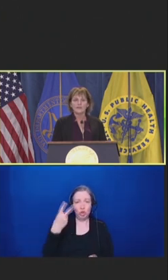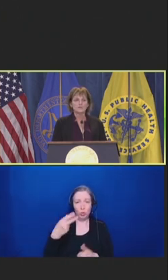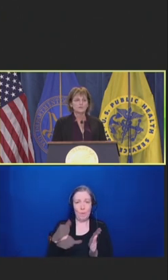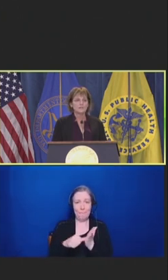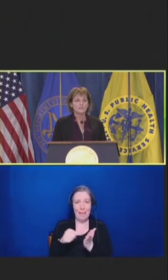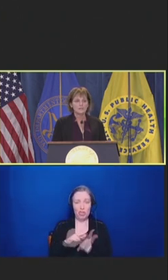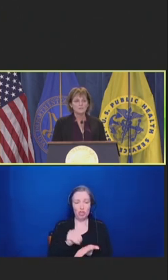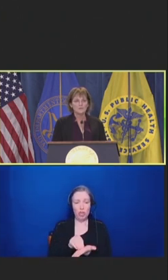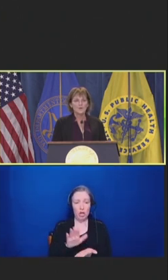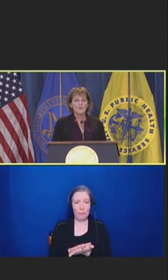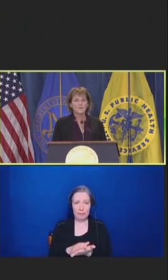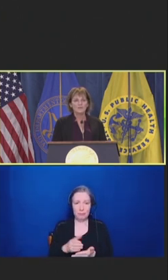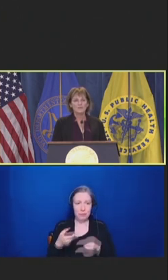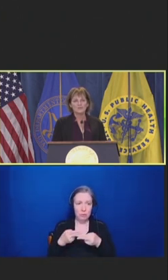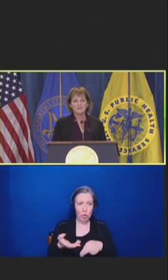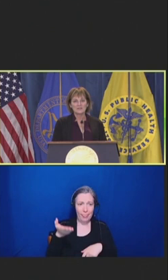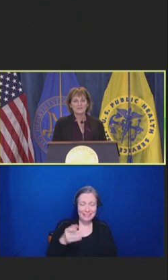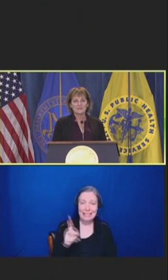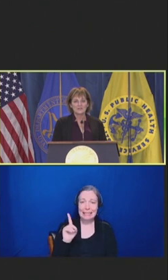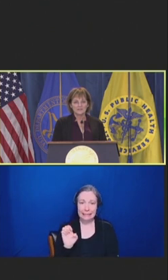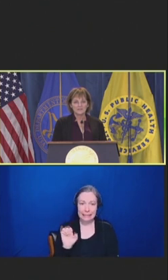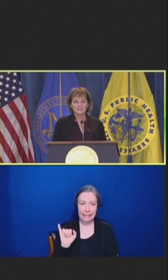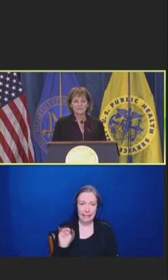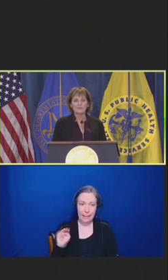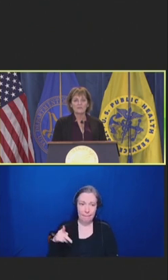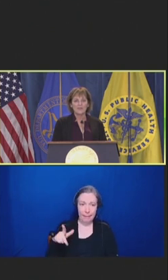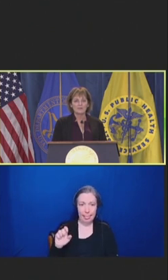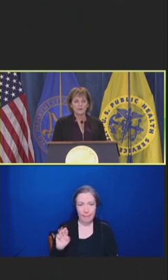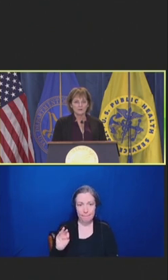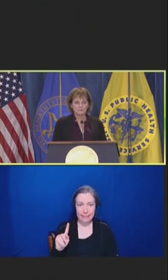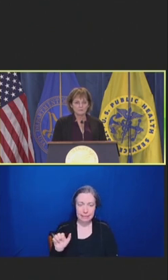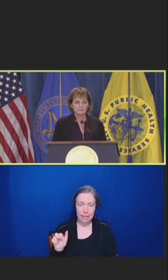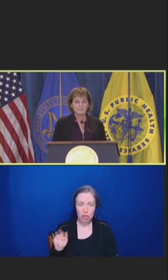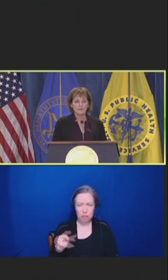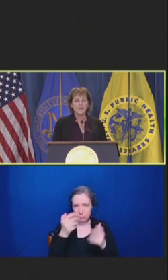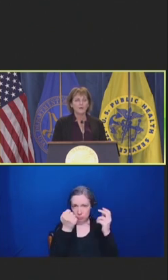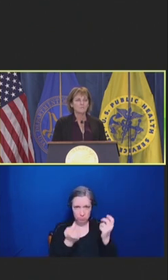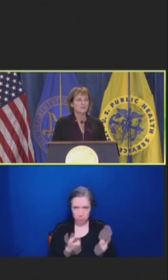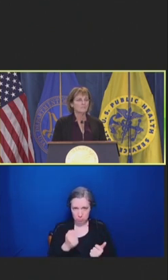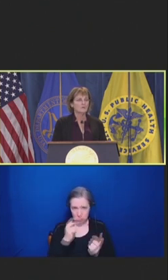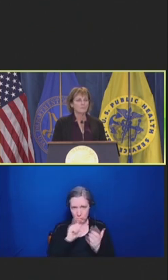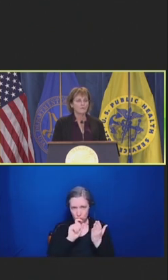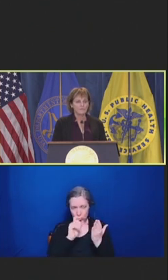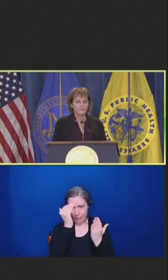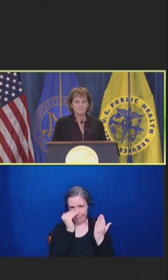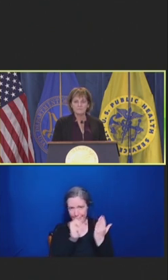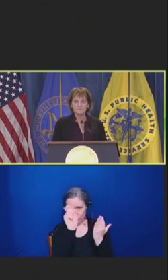Ask your teams what they're doing that is unnecessary, they know. Help them remove them.